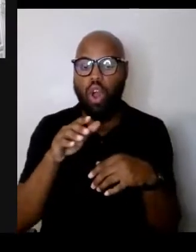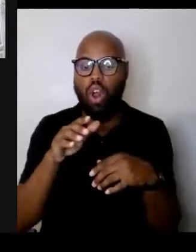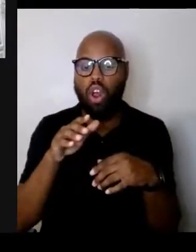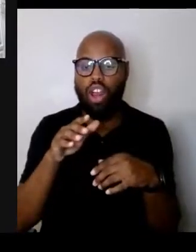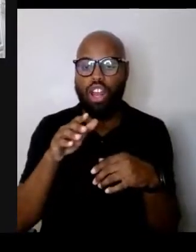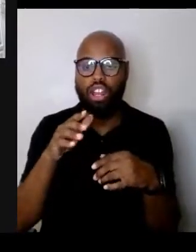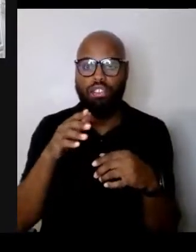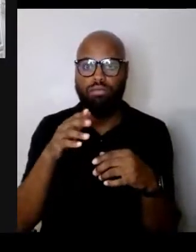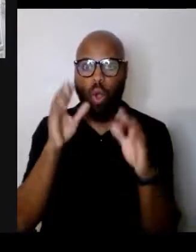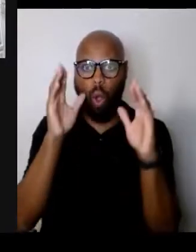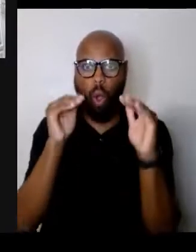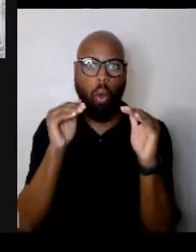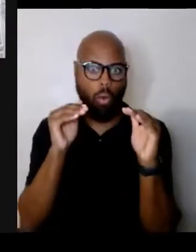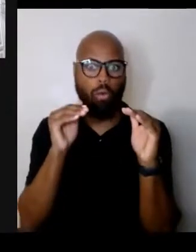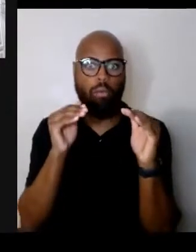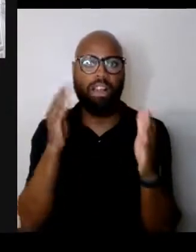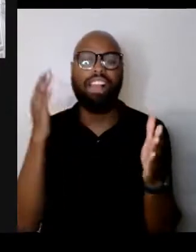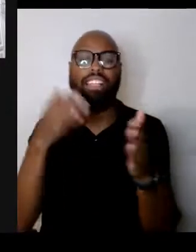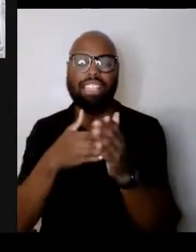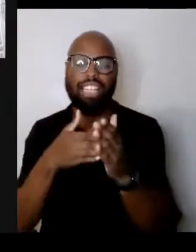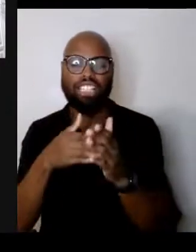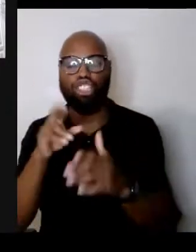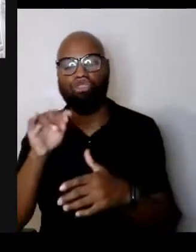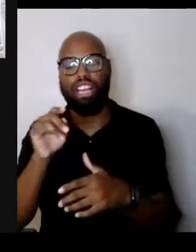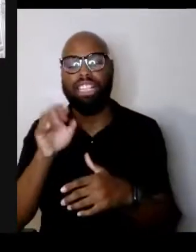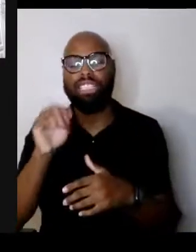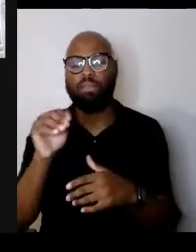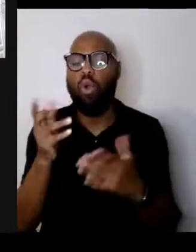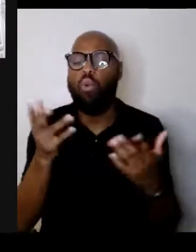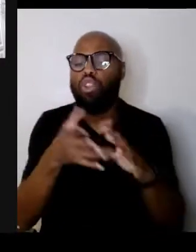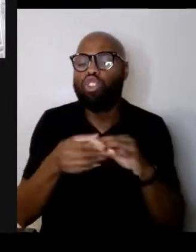What stories of triumph or victory